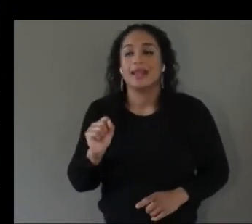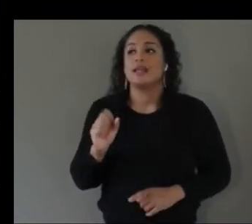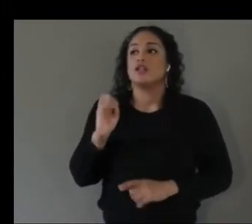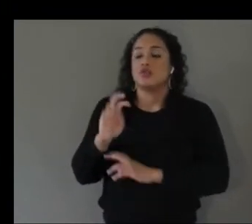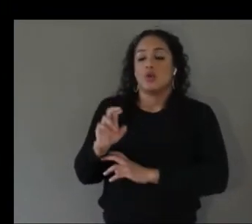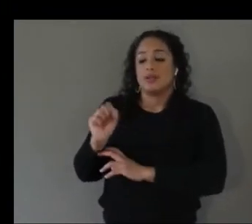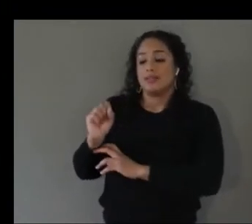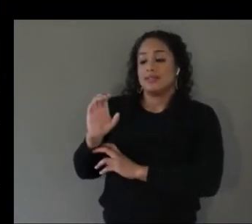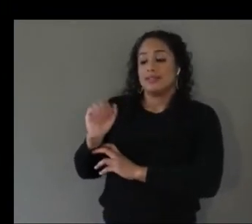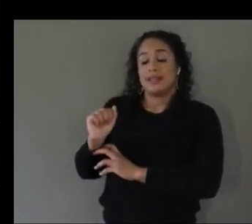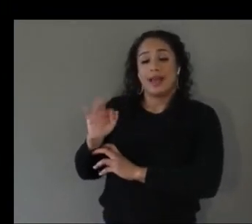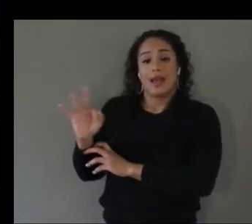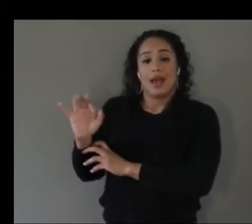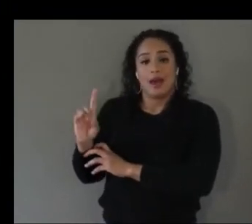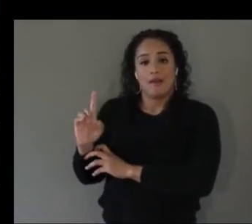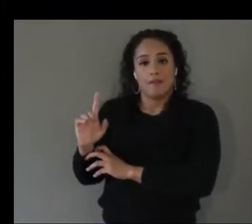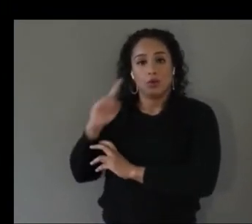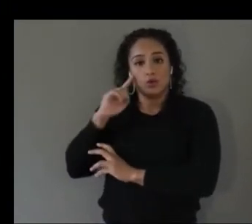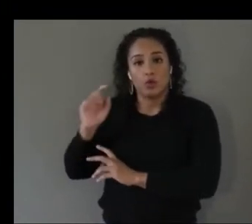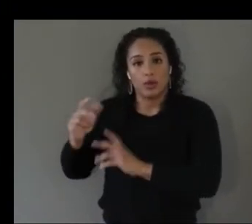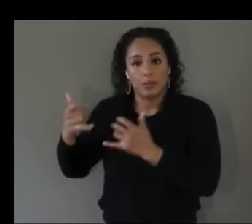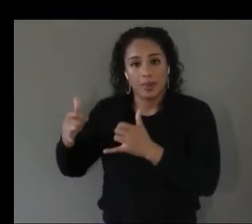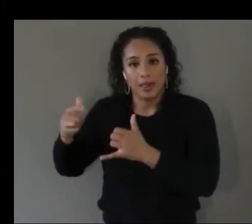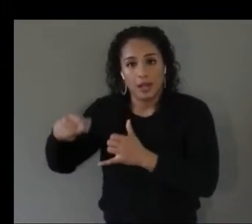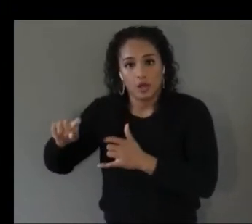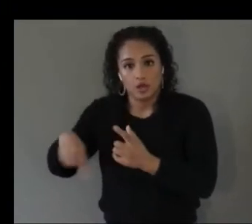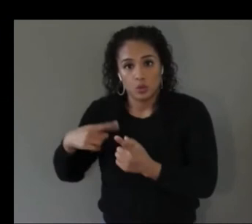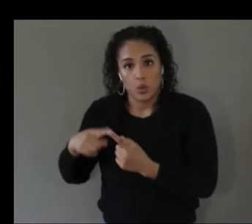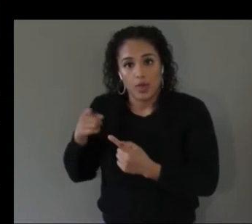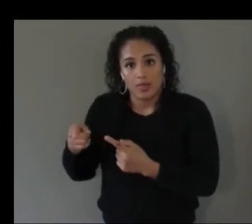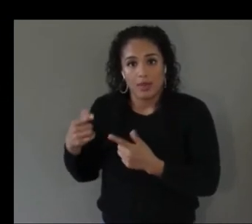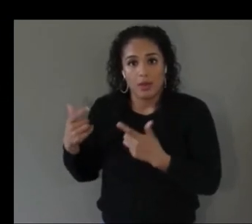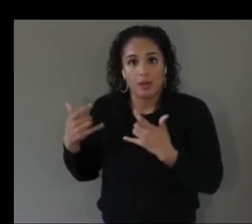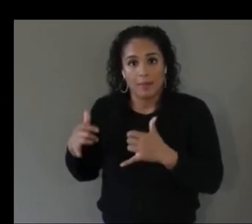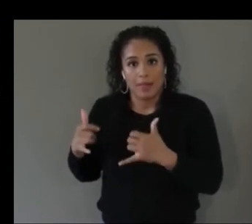enjoyable at the same time so we had to figure out how to embed the hints during the game play